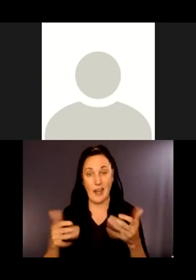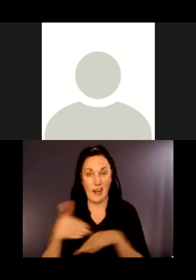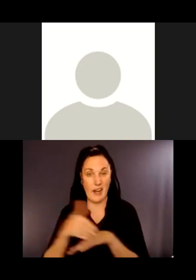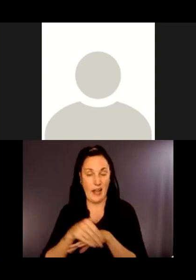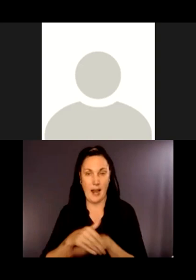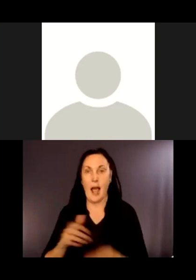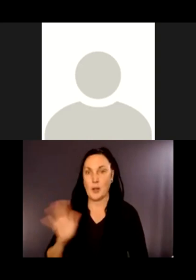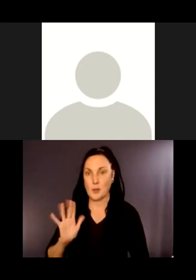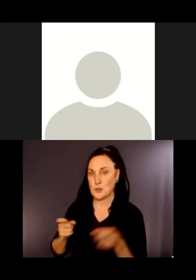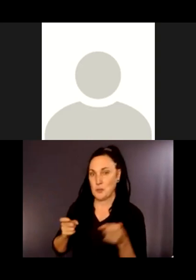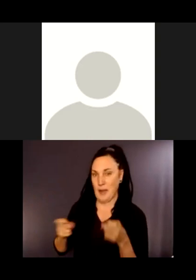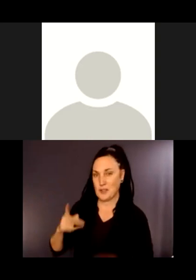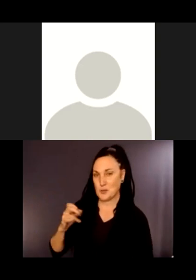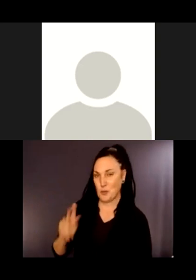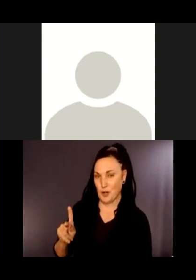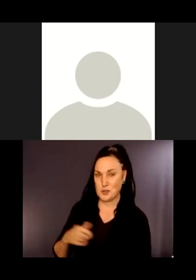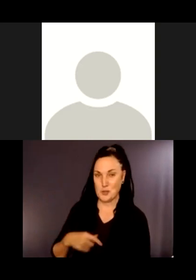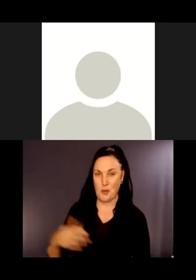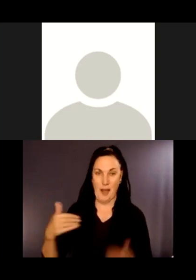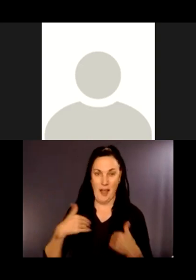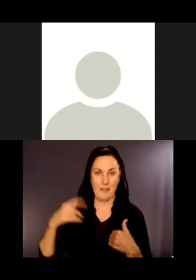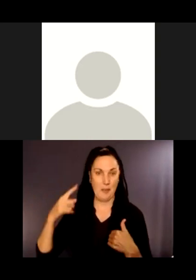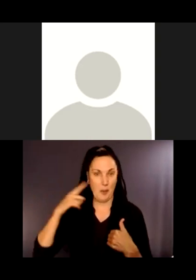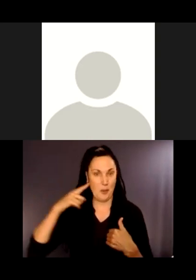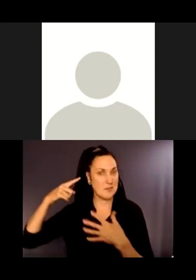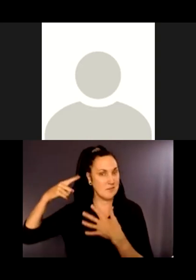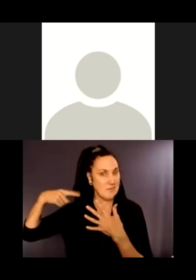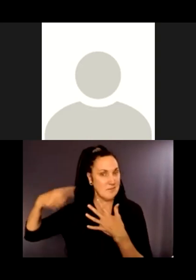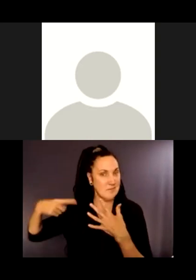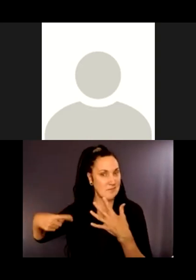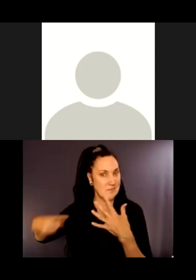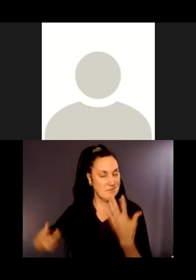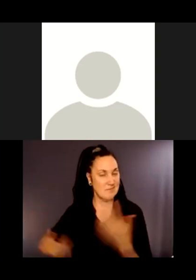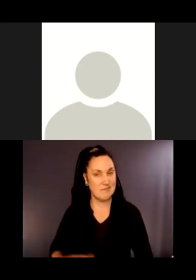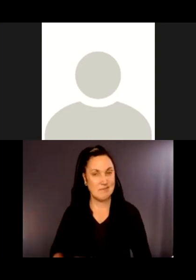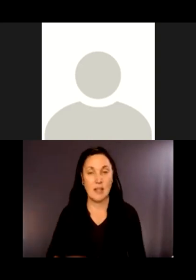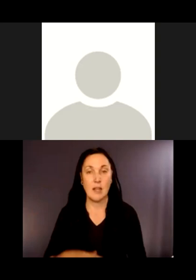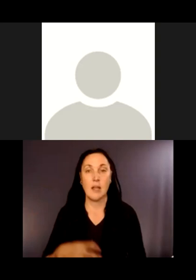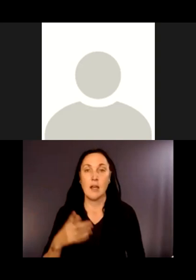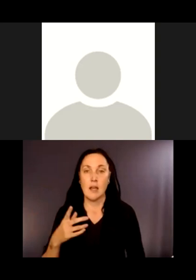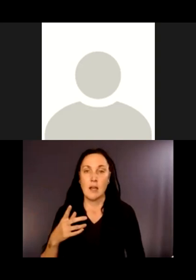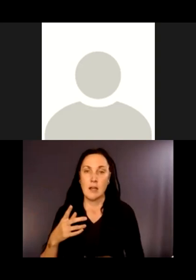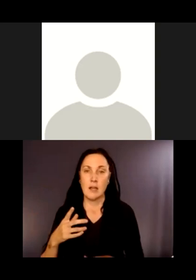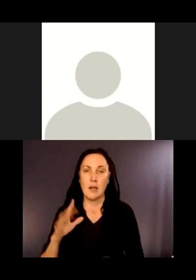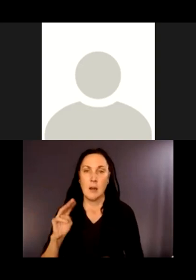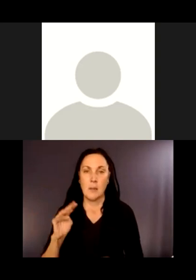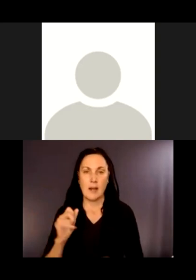I'm an ex-park manager, so I tend to look at the world that way. That's actually good feedback.